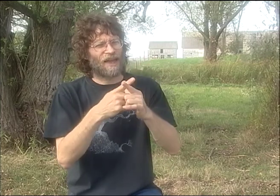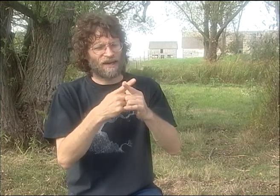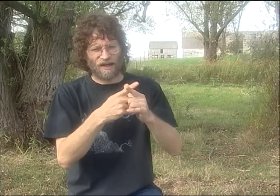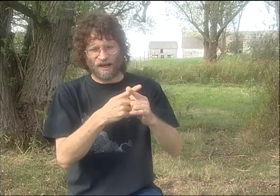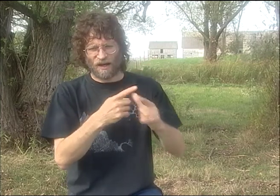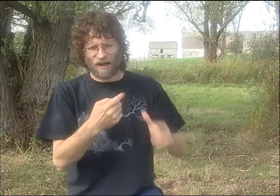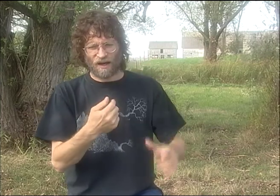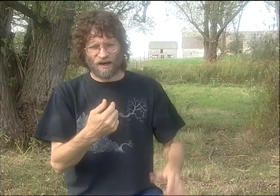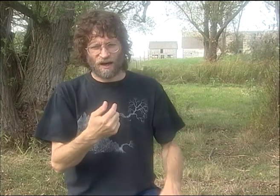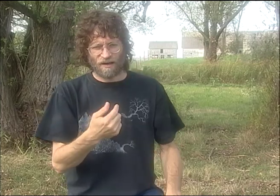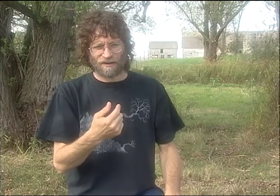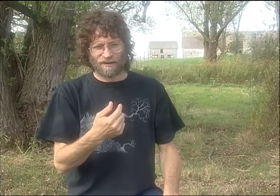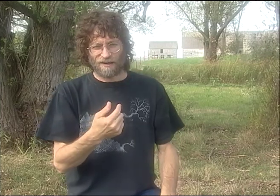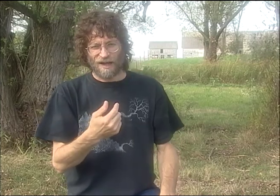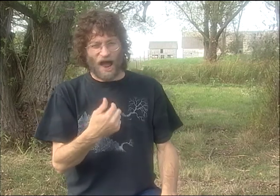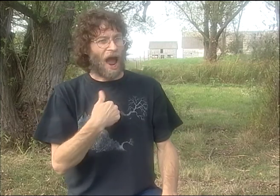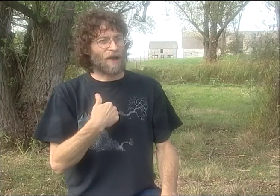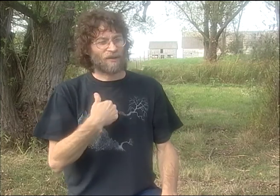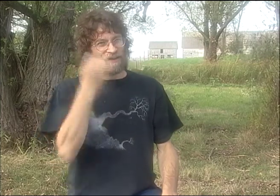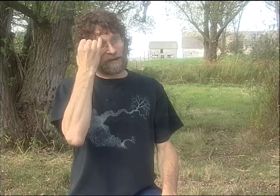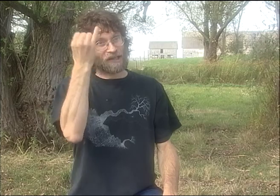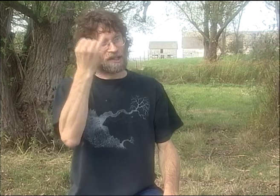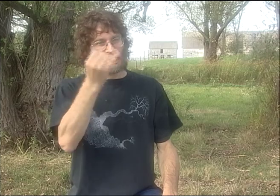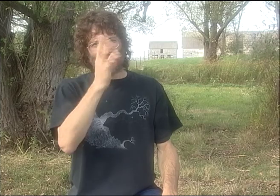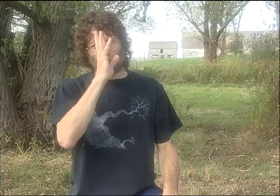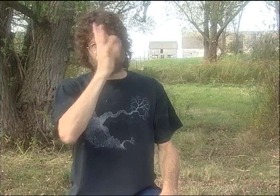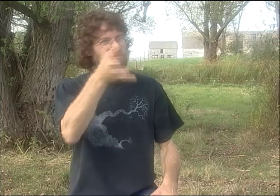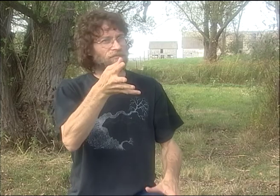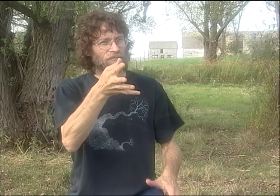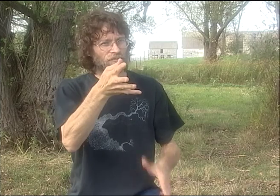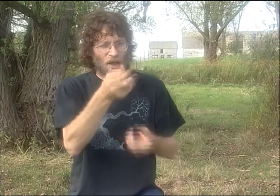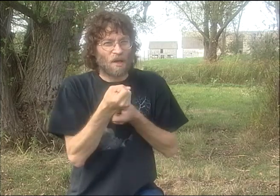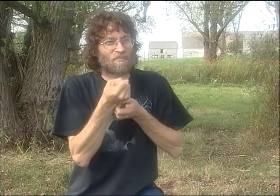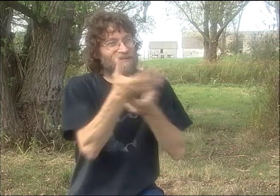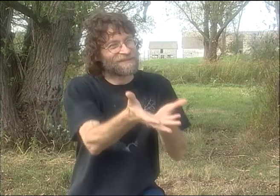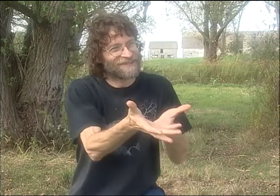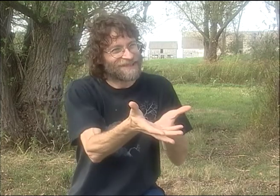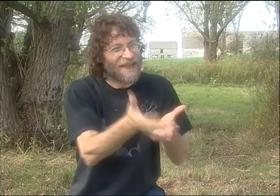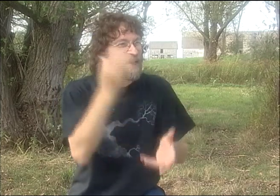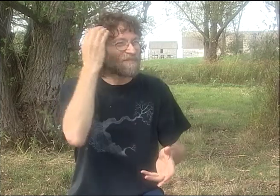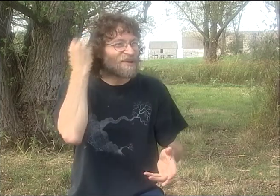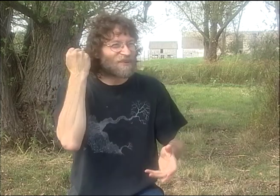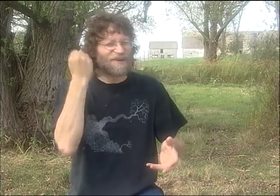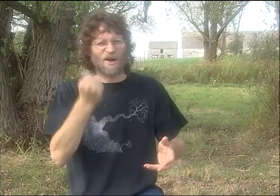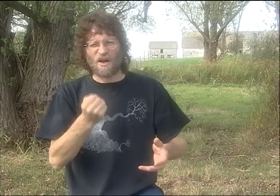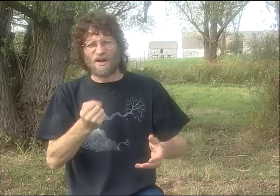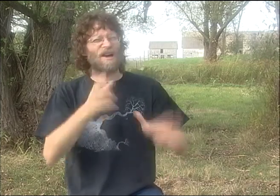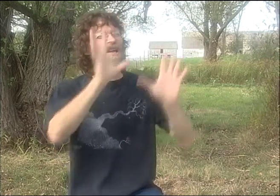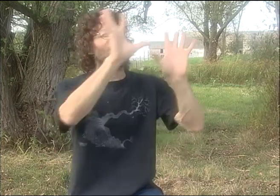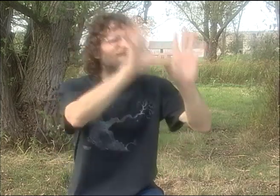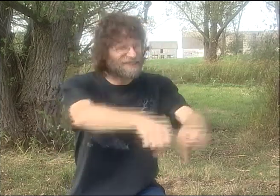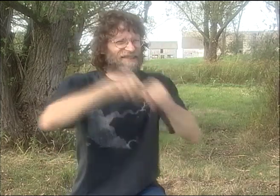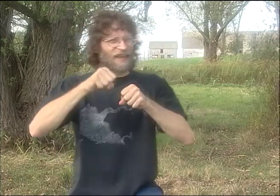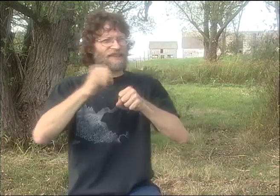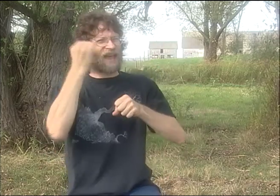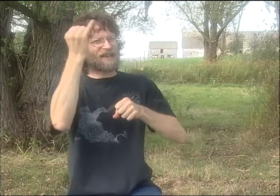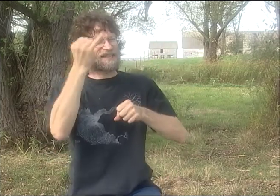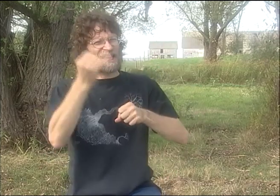AND OFTEN, PETER AND I WOULD-- YOU KNOW, WE'D BE PLAYING AROUND AND, YOU KNOW, I WOULD HAVE THIS IDEA, AND I WOULD GIVE IT TO PETER,